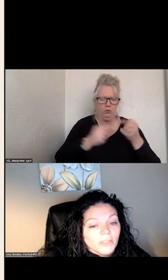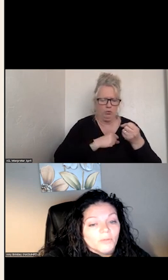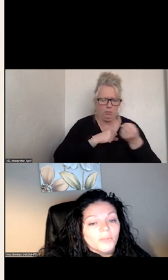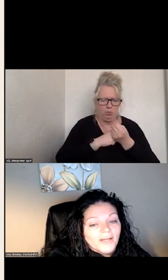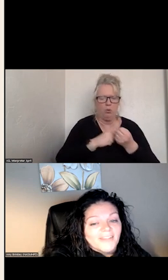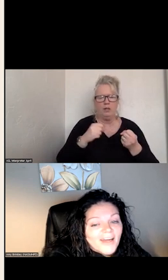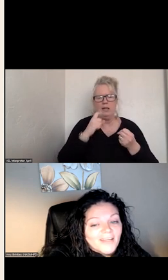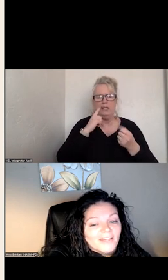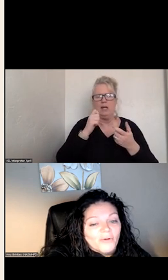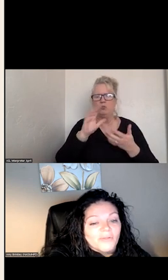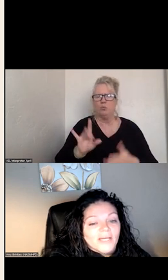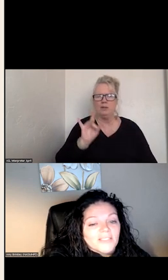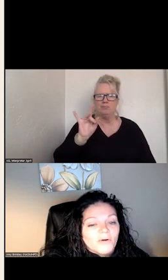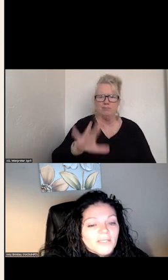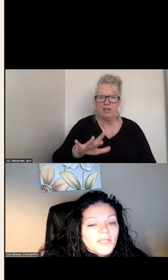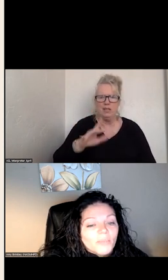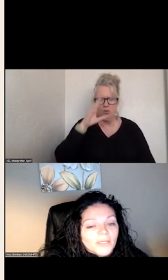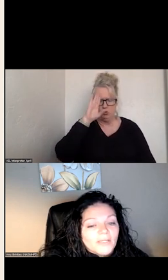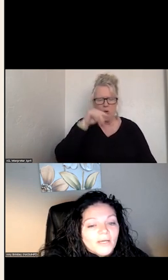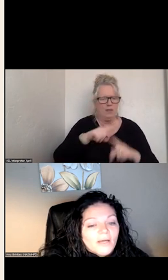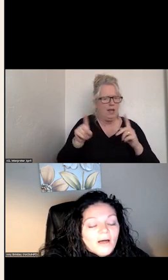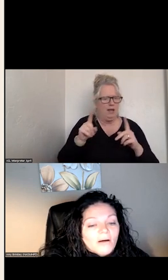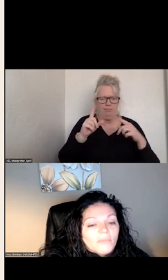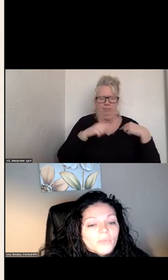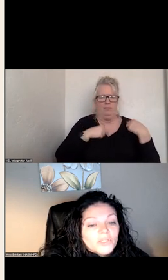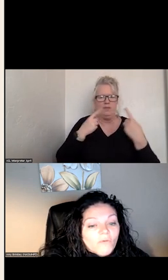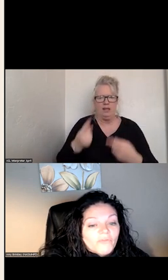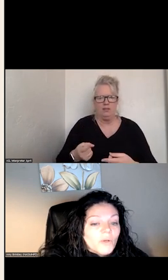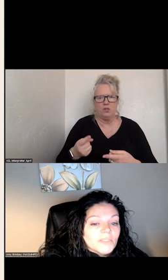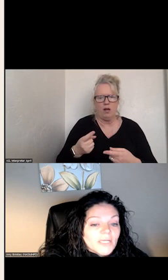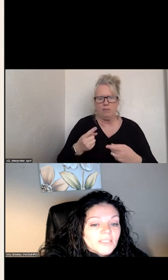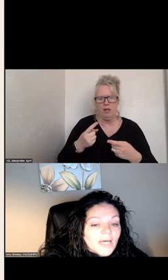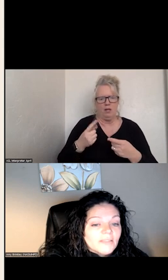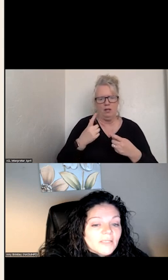PUT A PLUG IN THAT AND SAY IT HAS NOT BEEN SOLVED YET.